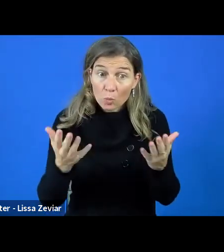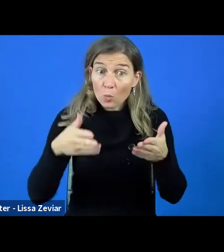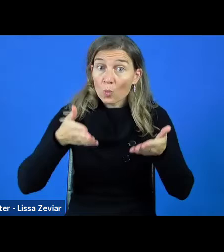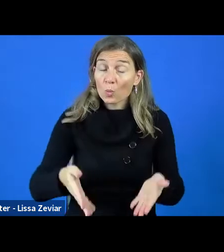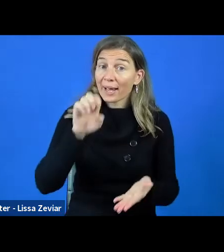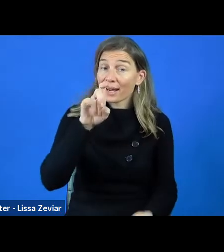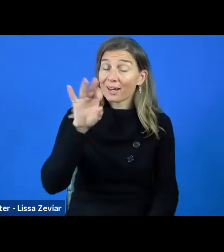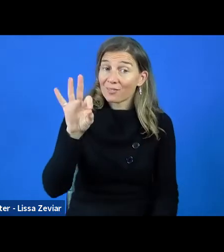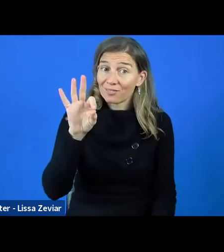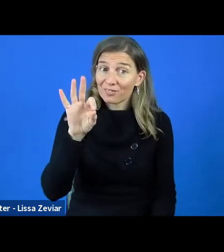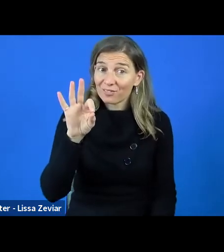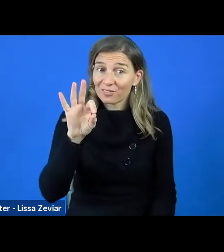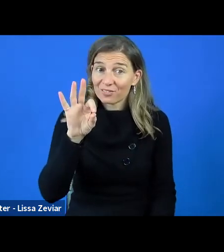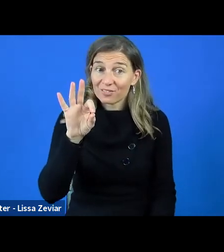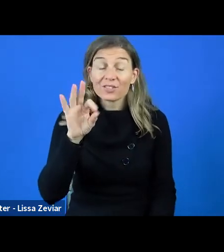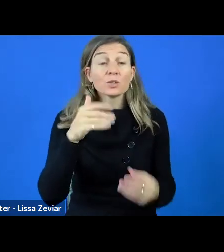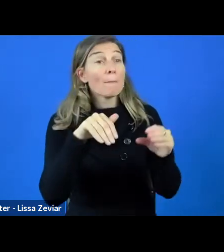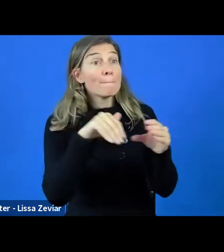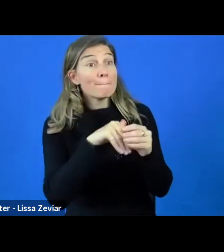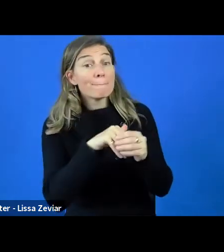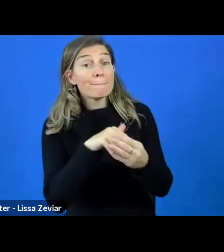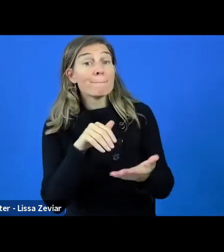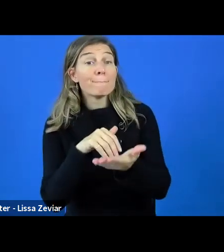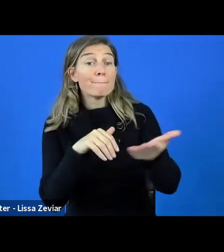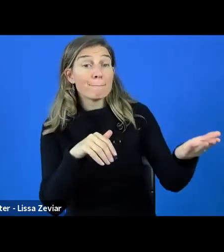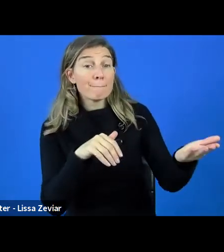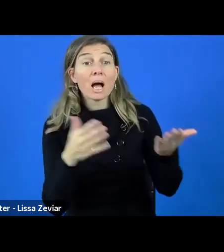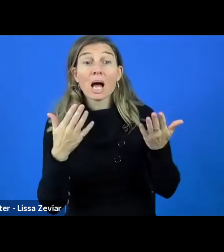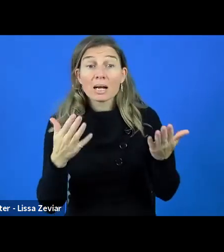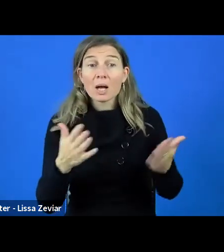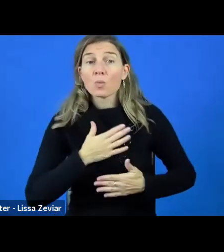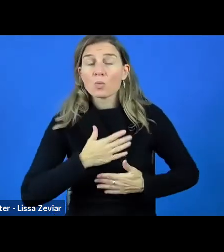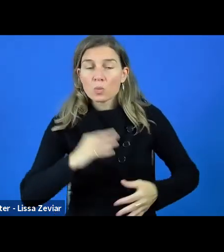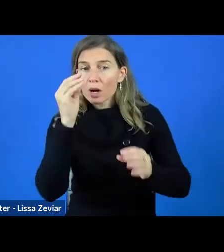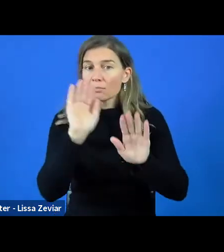For our members, it’s about information about potential funding opportunities.